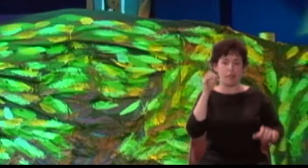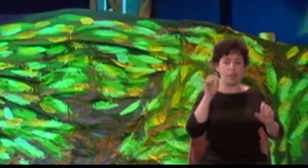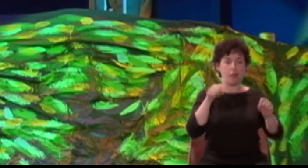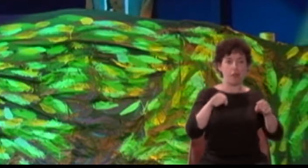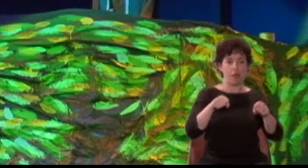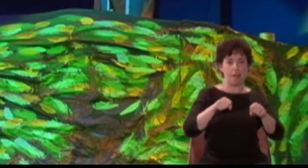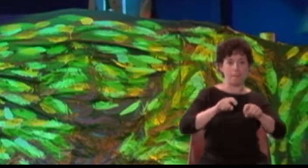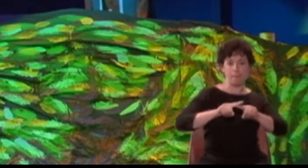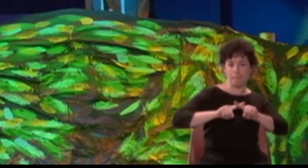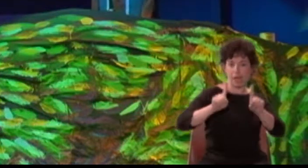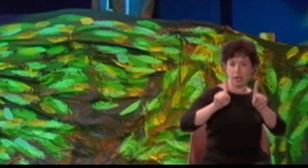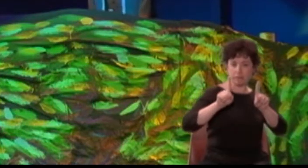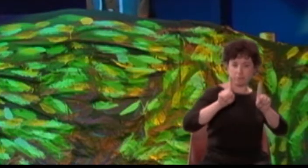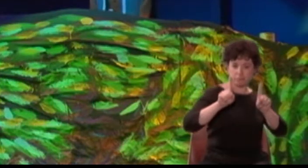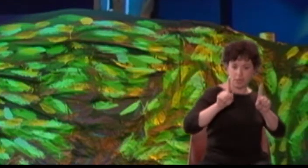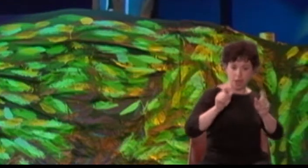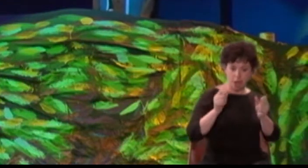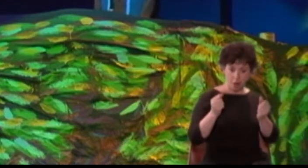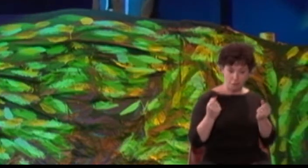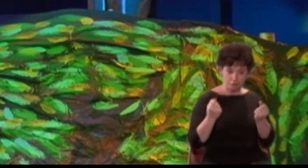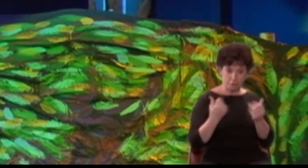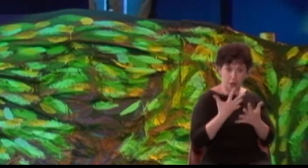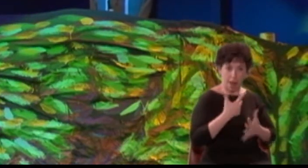But I will not stir from this place.